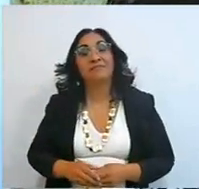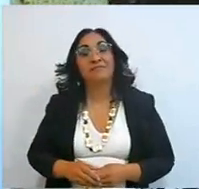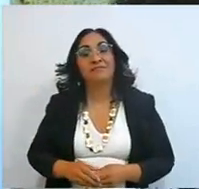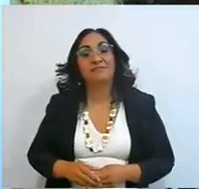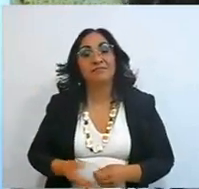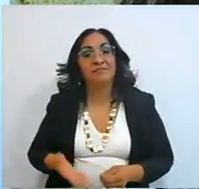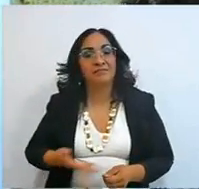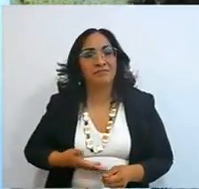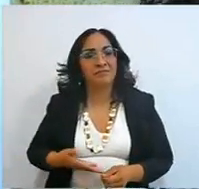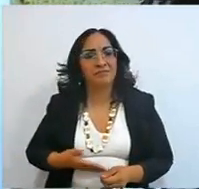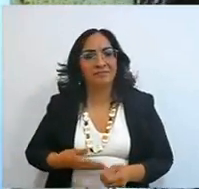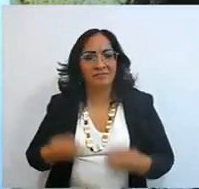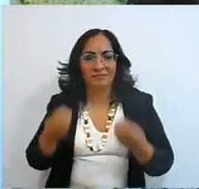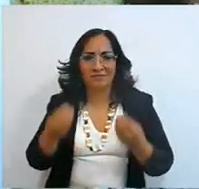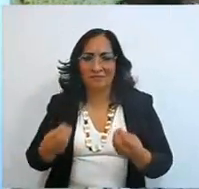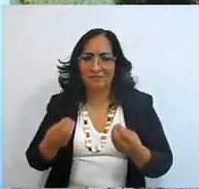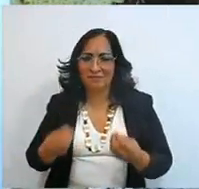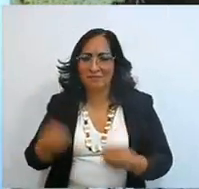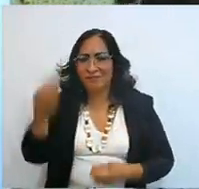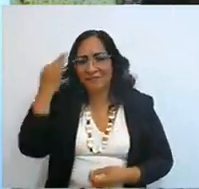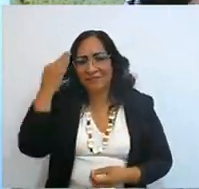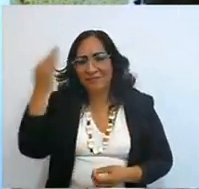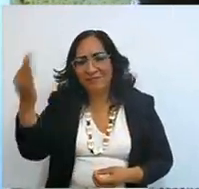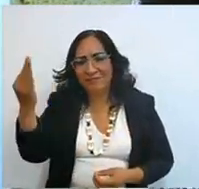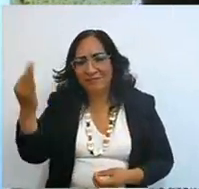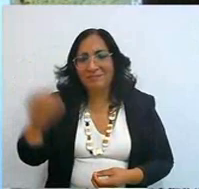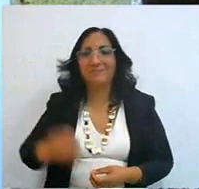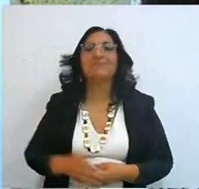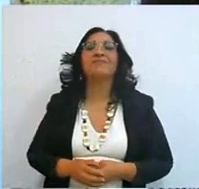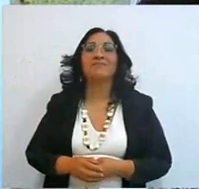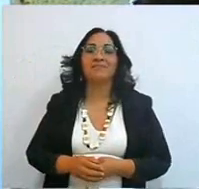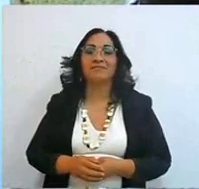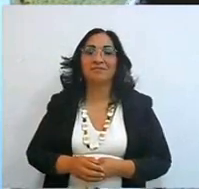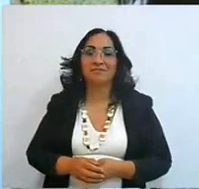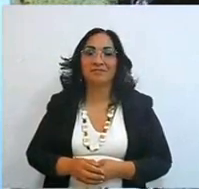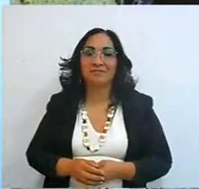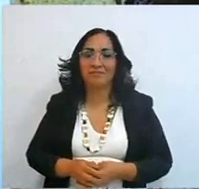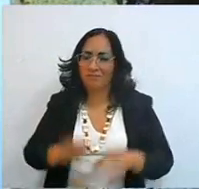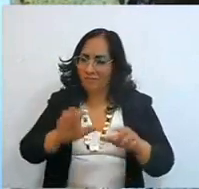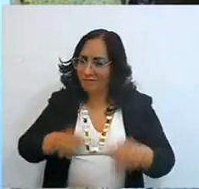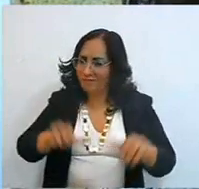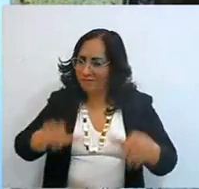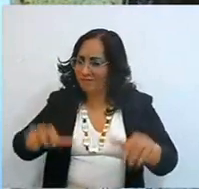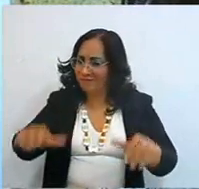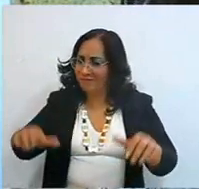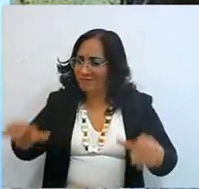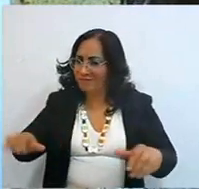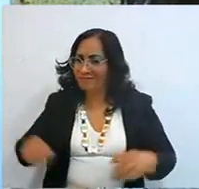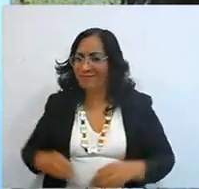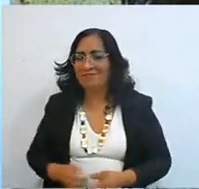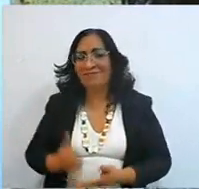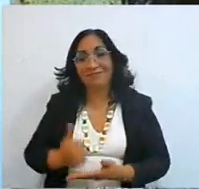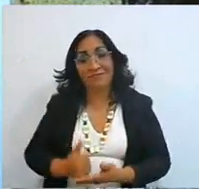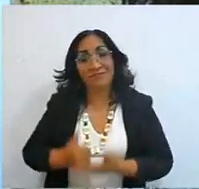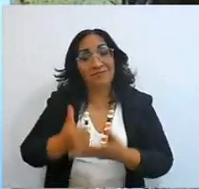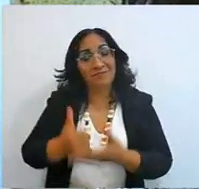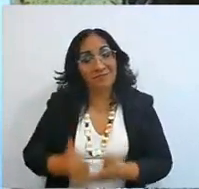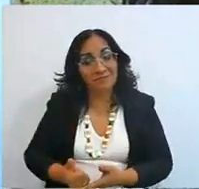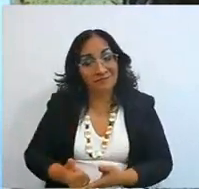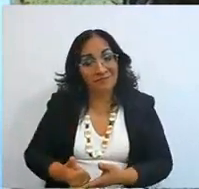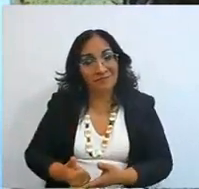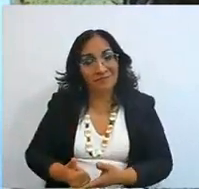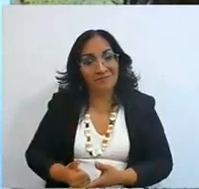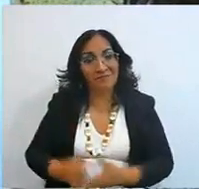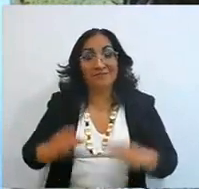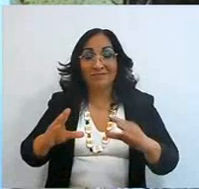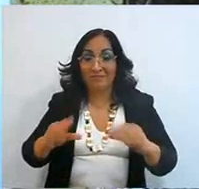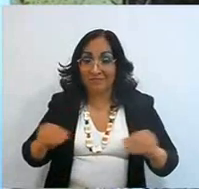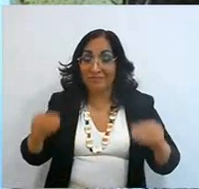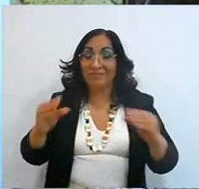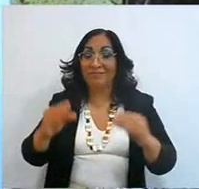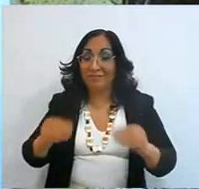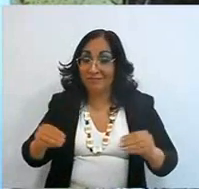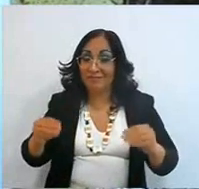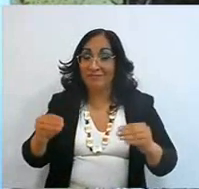and he has played praise for a long time, and he has instructed the musicians too,